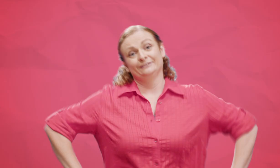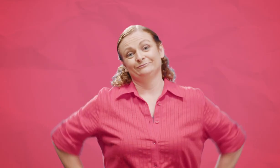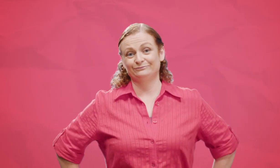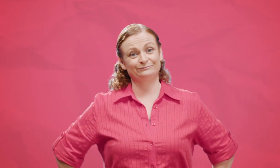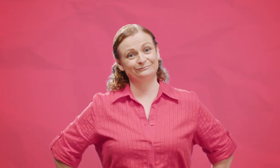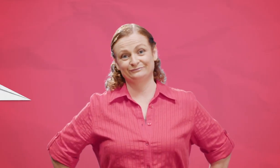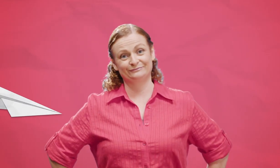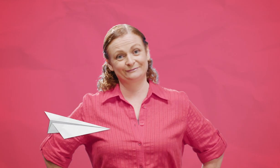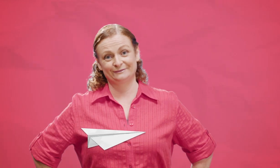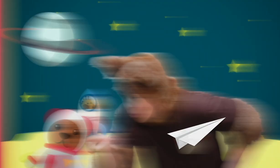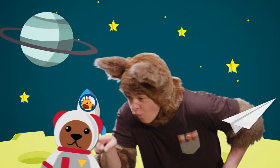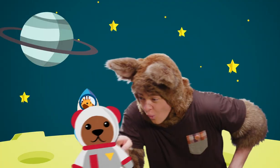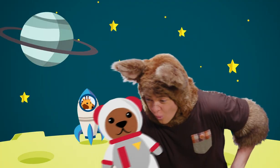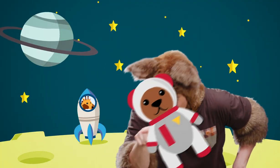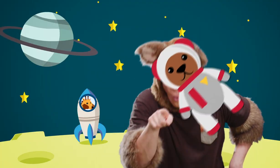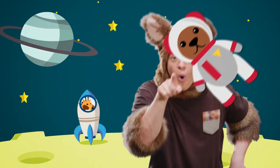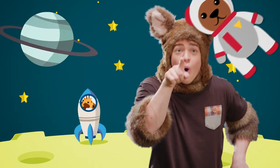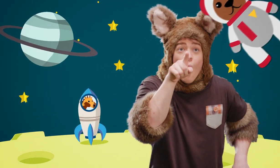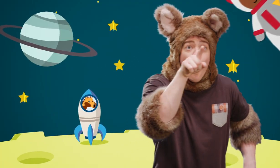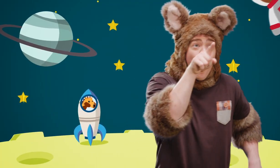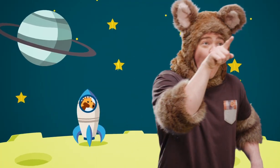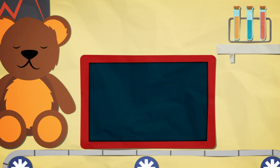Hmm. Wow!